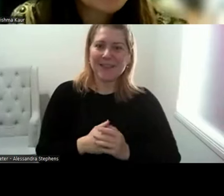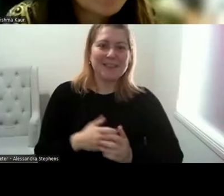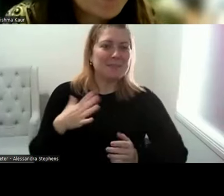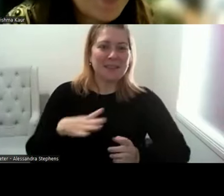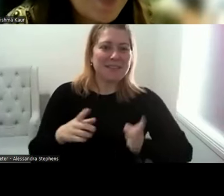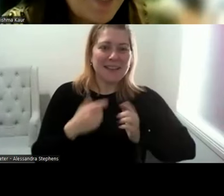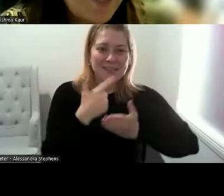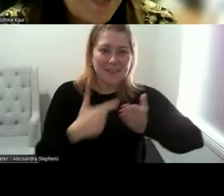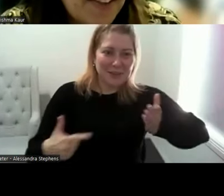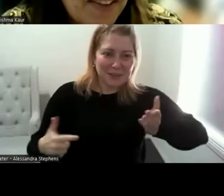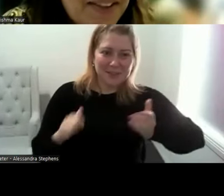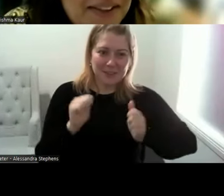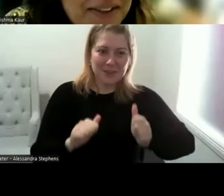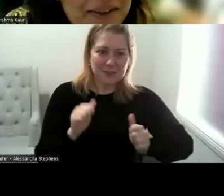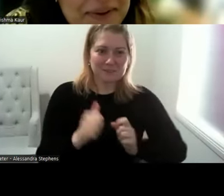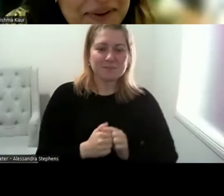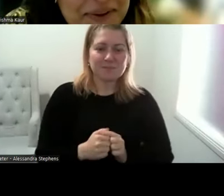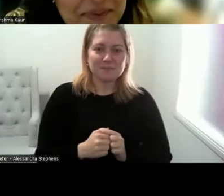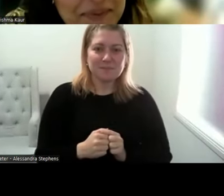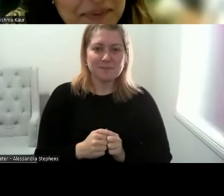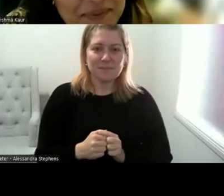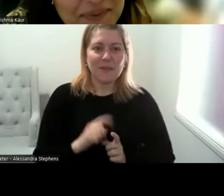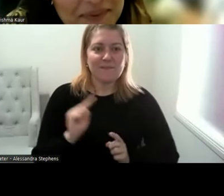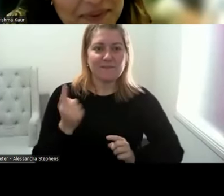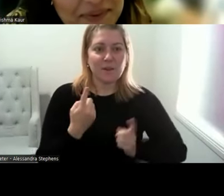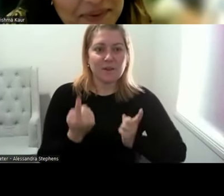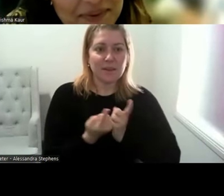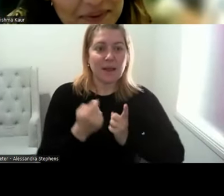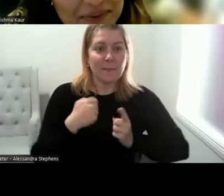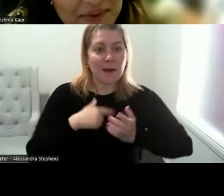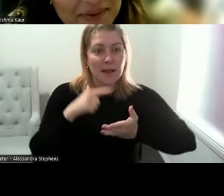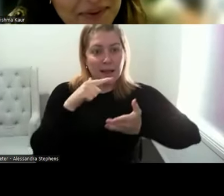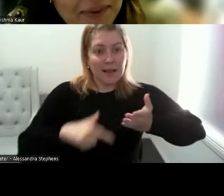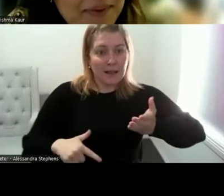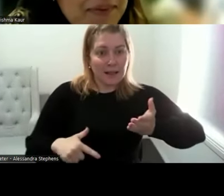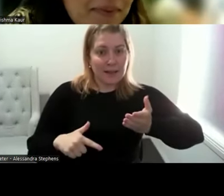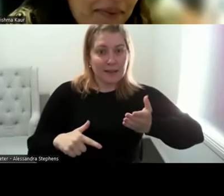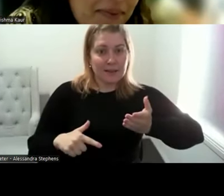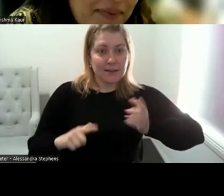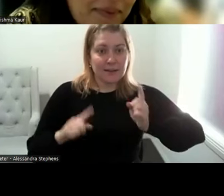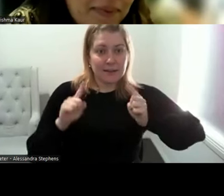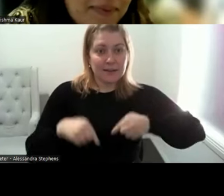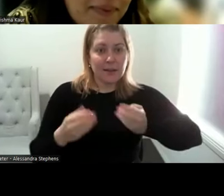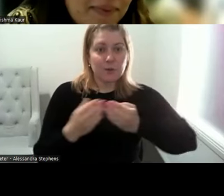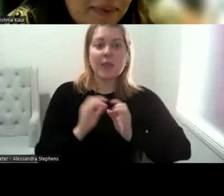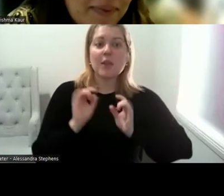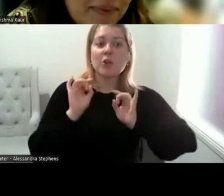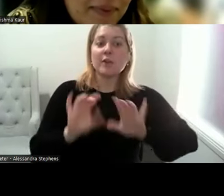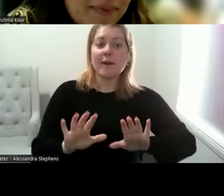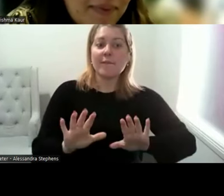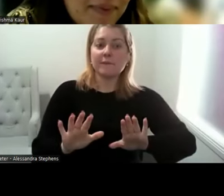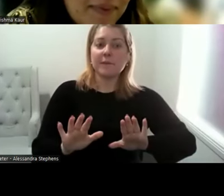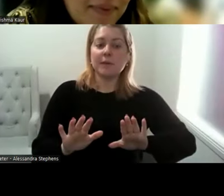I think Yeah, the first thing I my list instead of it starts with your self like if you're dealing